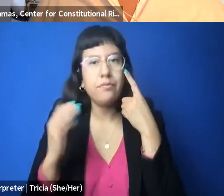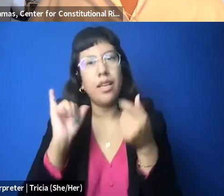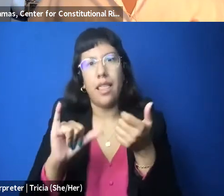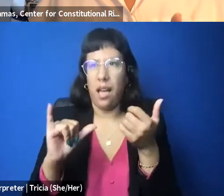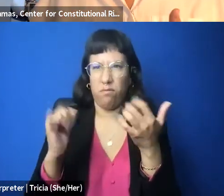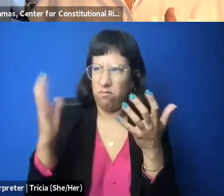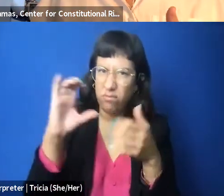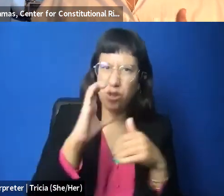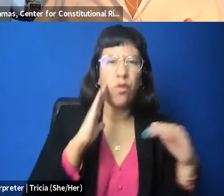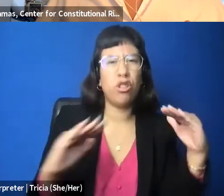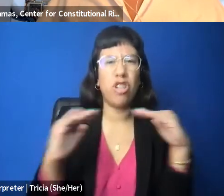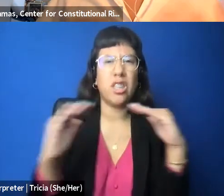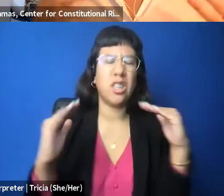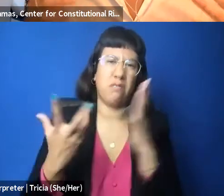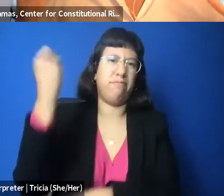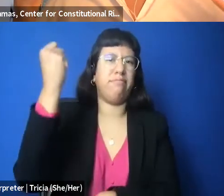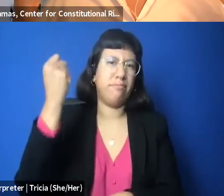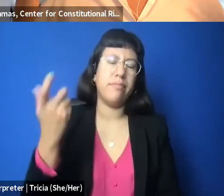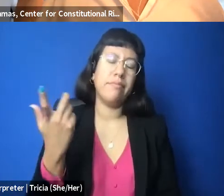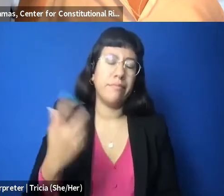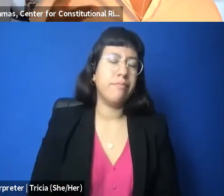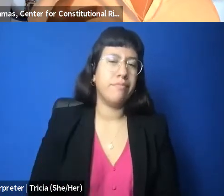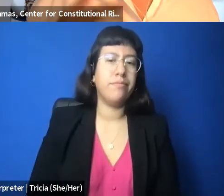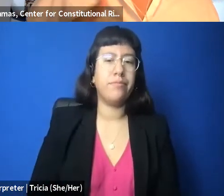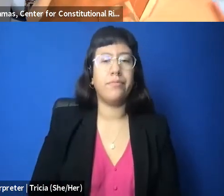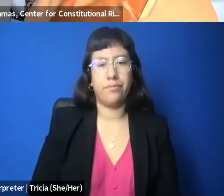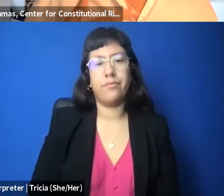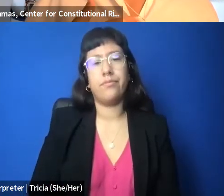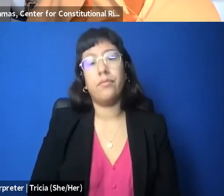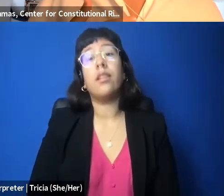So after, you know, we filed a motion to dismiss,